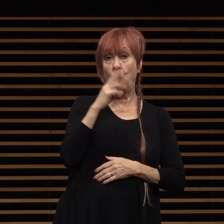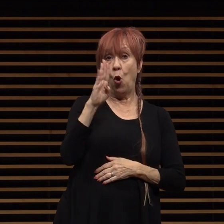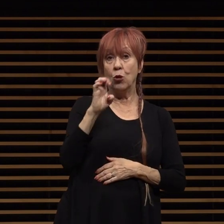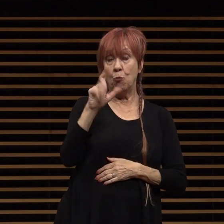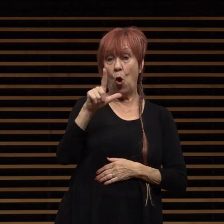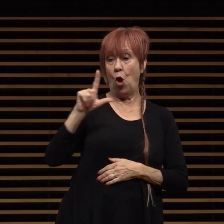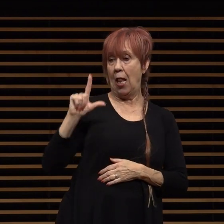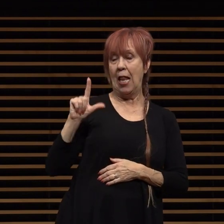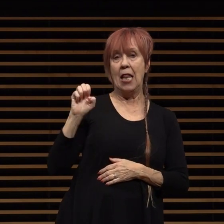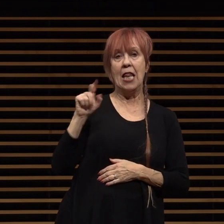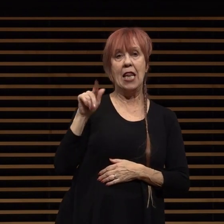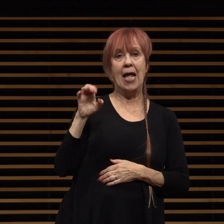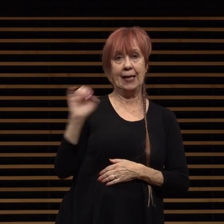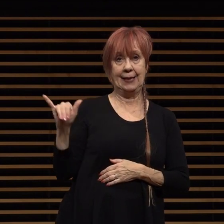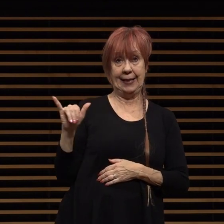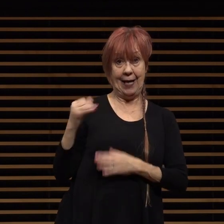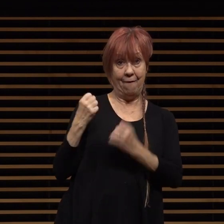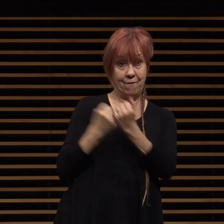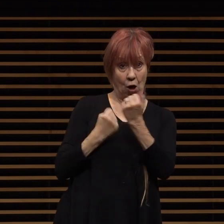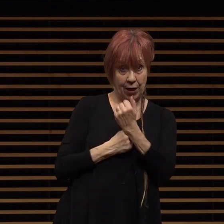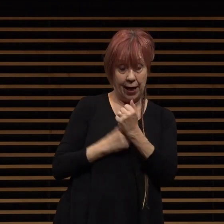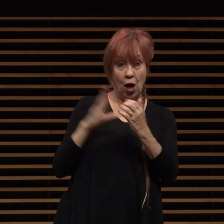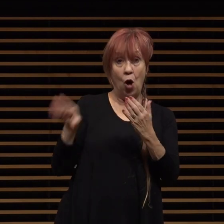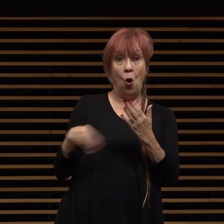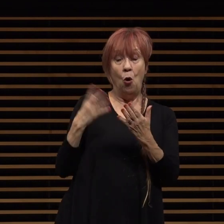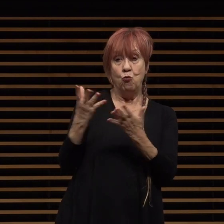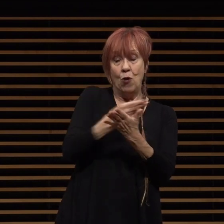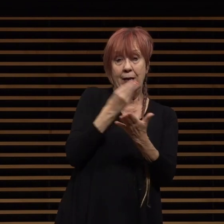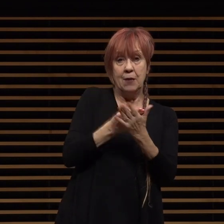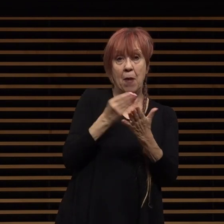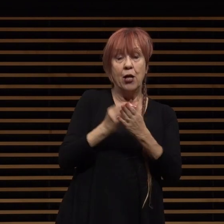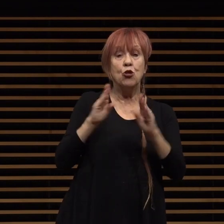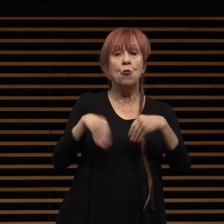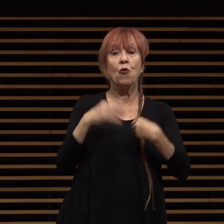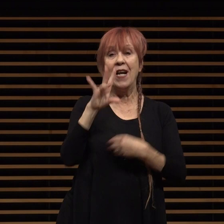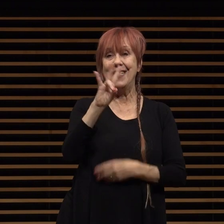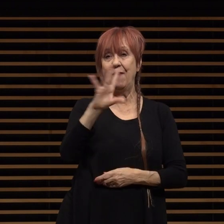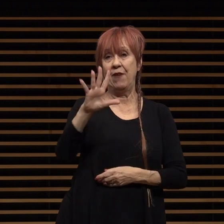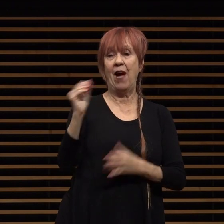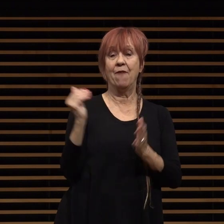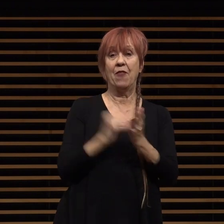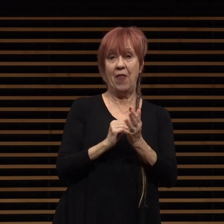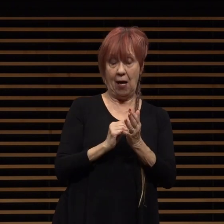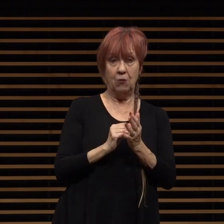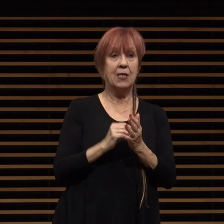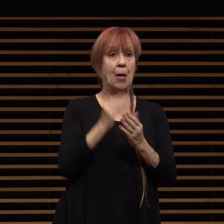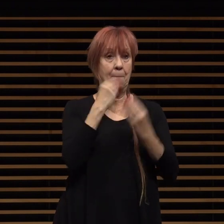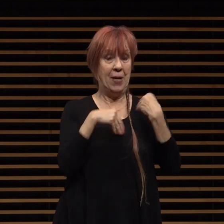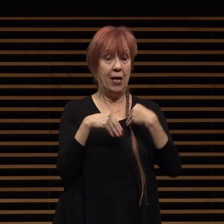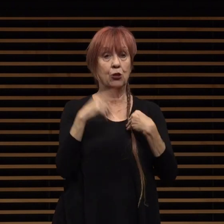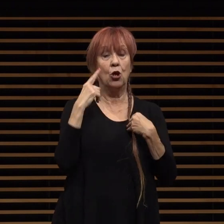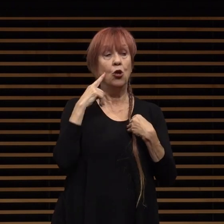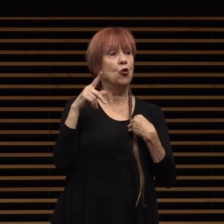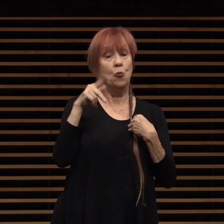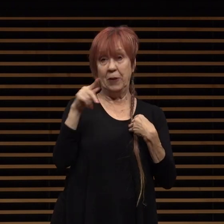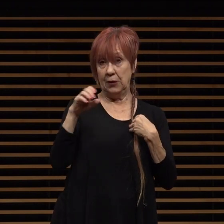raised funds to provide yes 75 000 meals to pusd families the